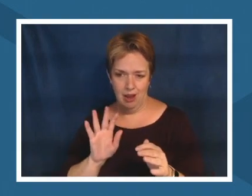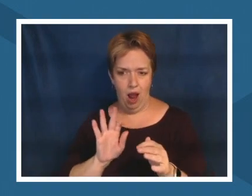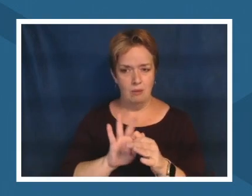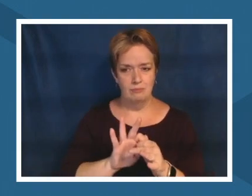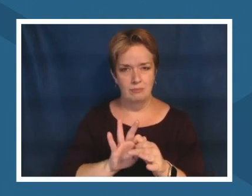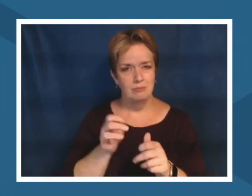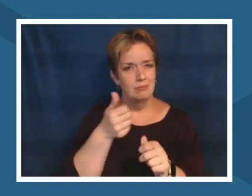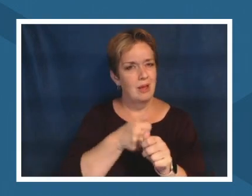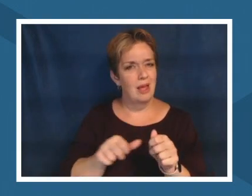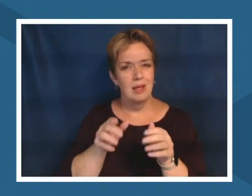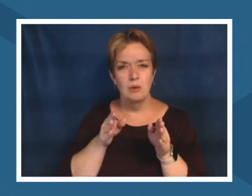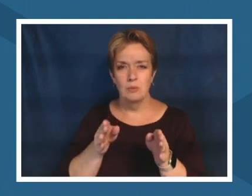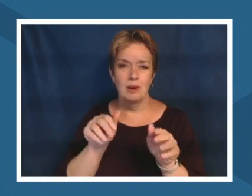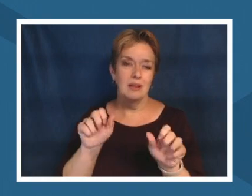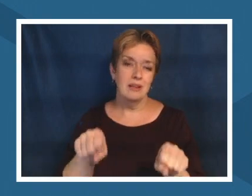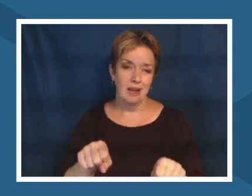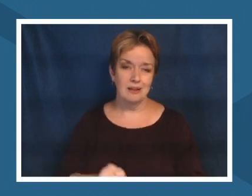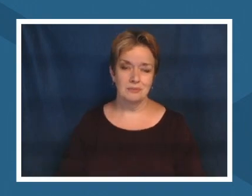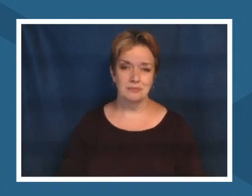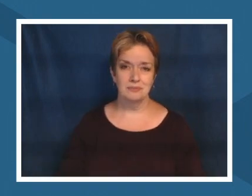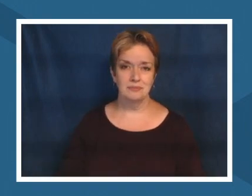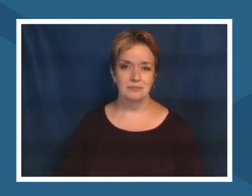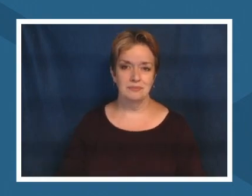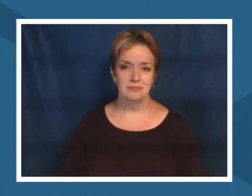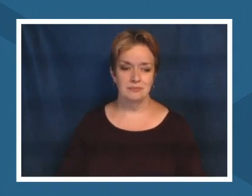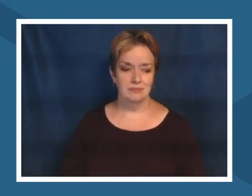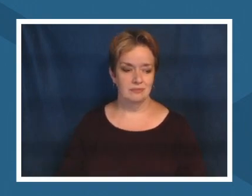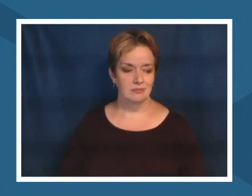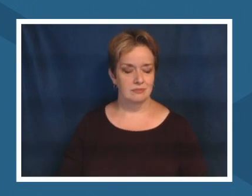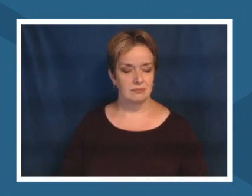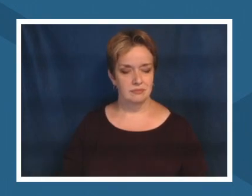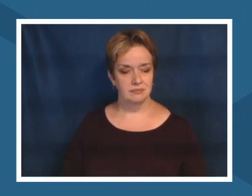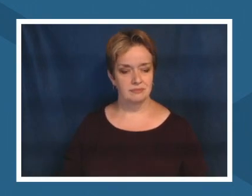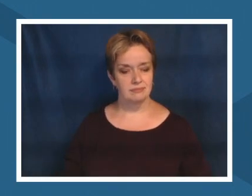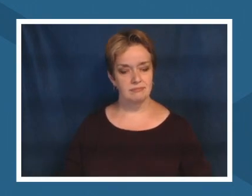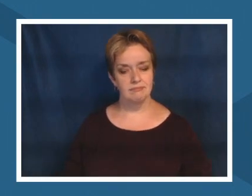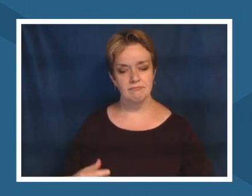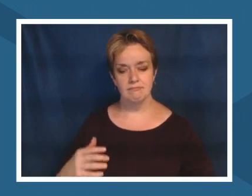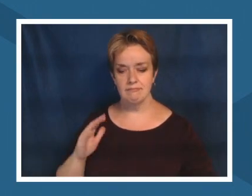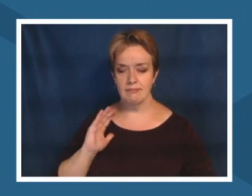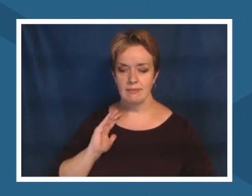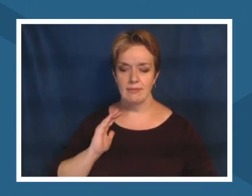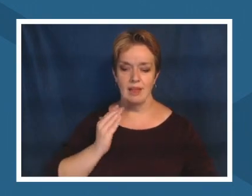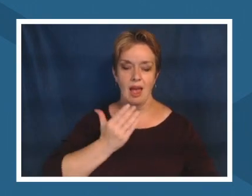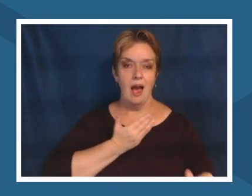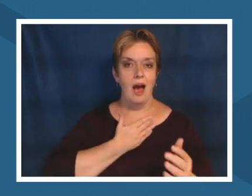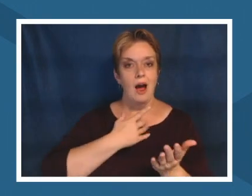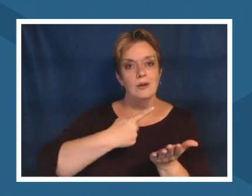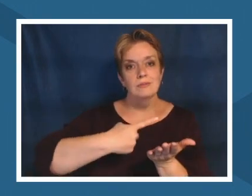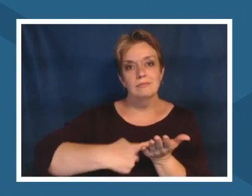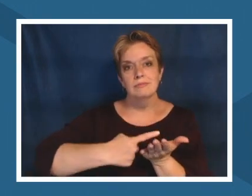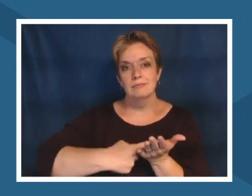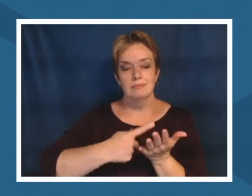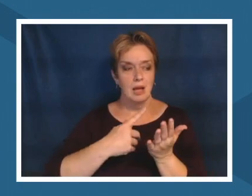you know we can bring those teachings we can bring our our plant and animal relations into